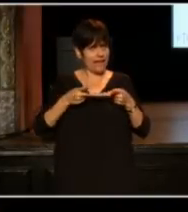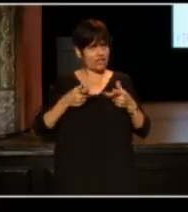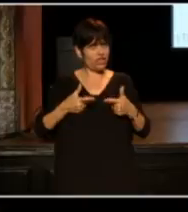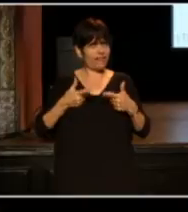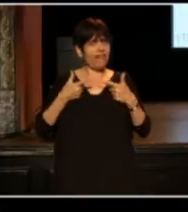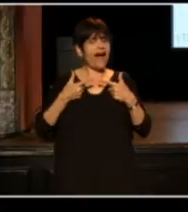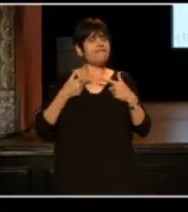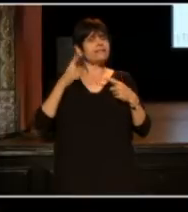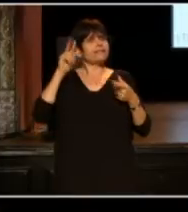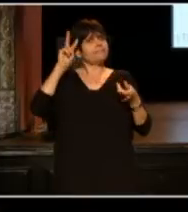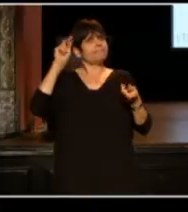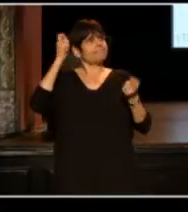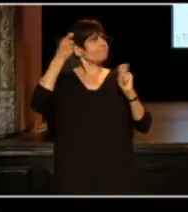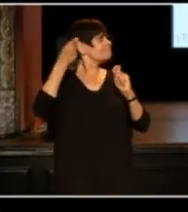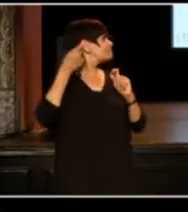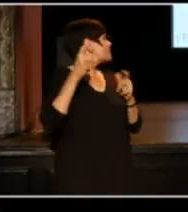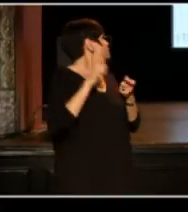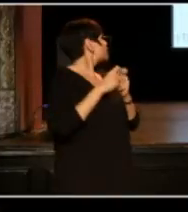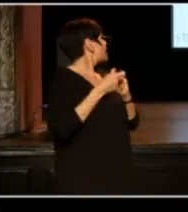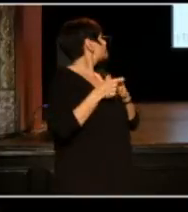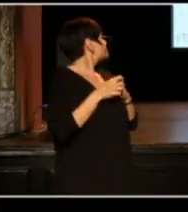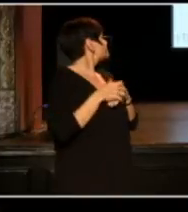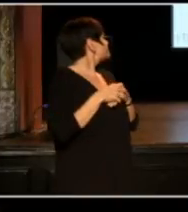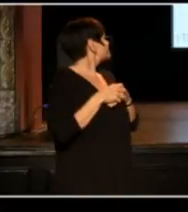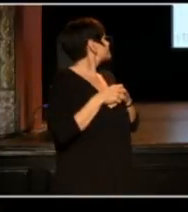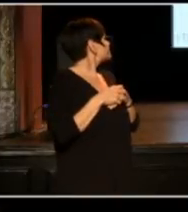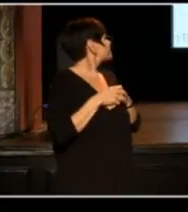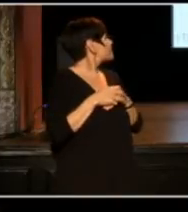So, this is me, this is who I am.